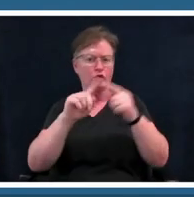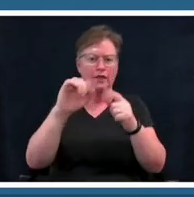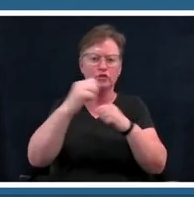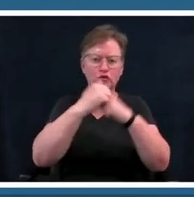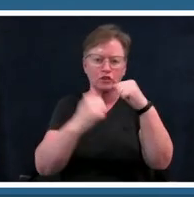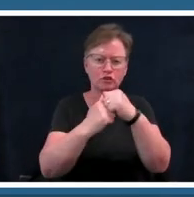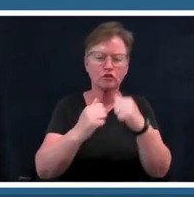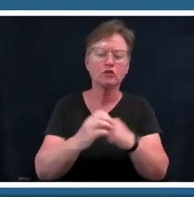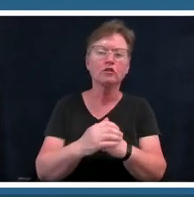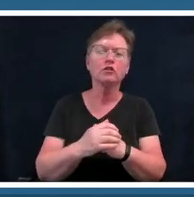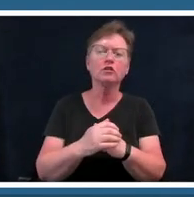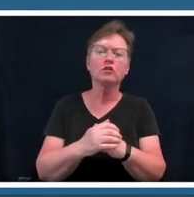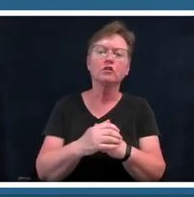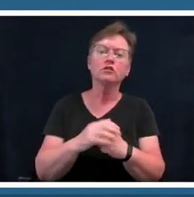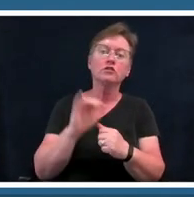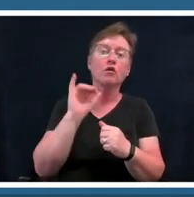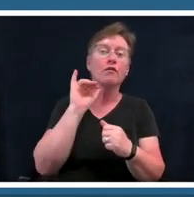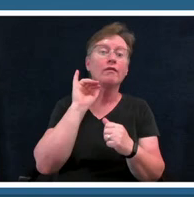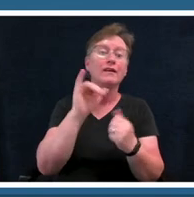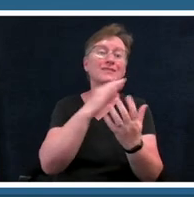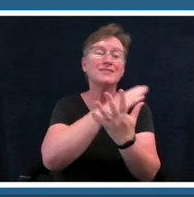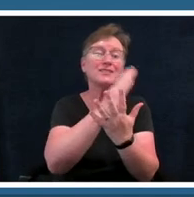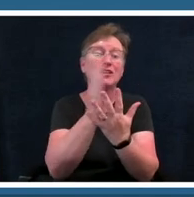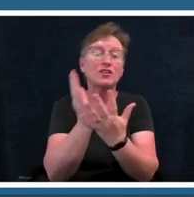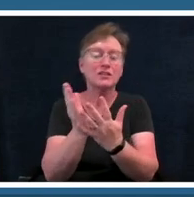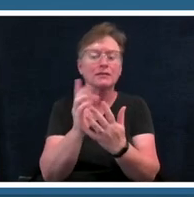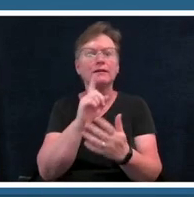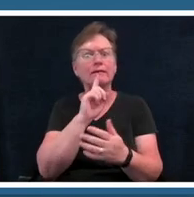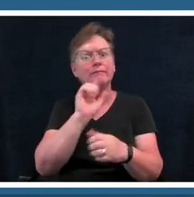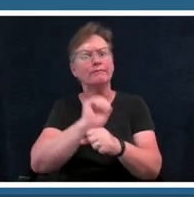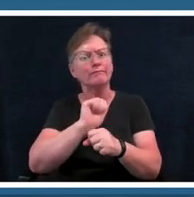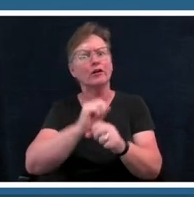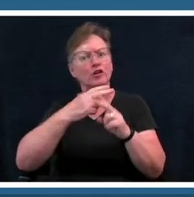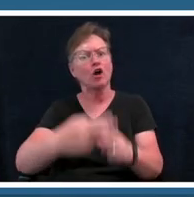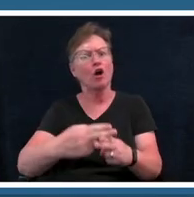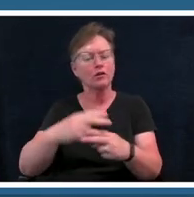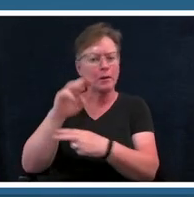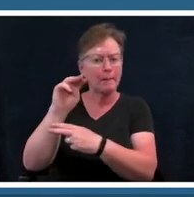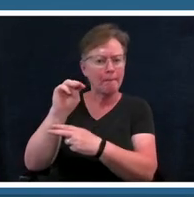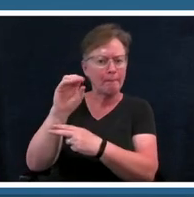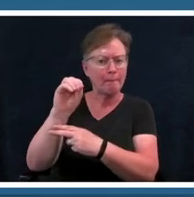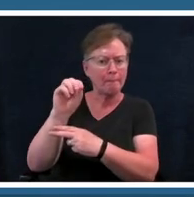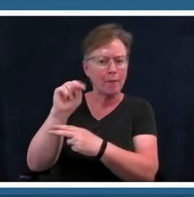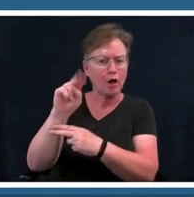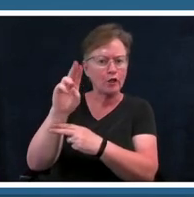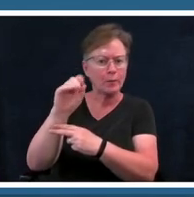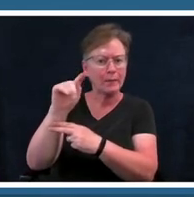monument series it's literally called monuments um takes a unique spin on the